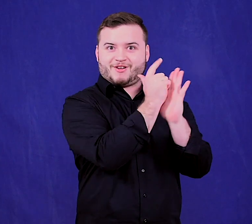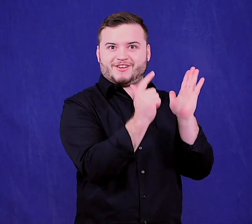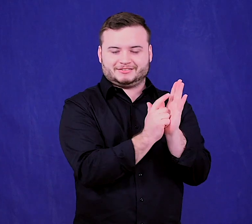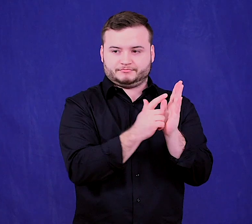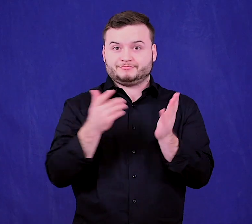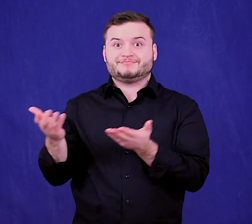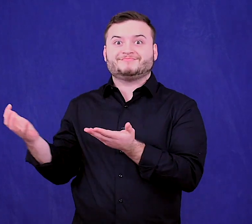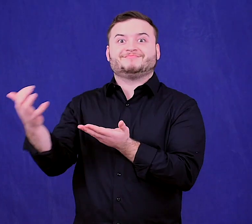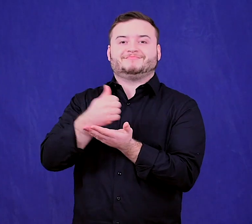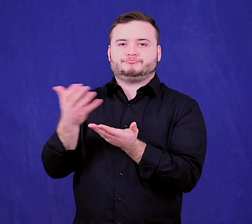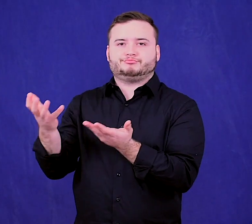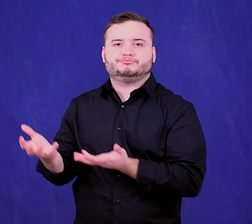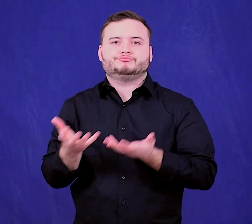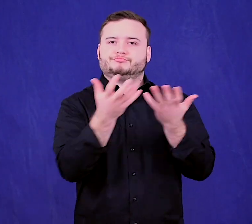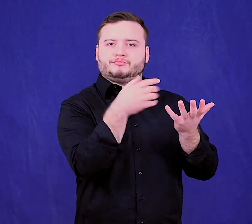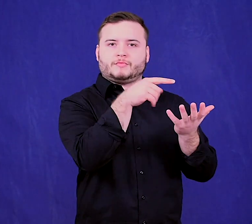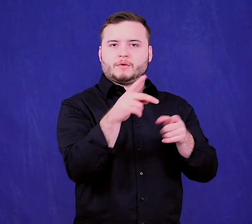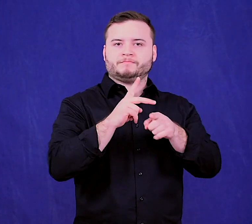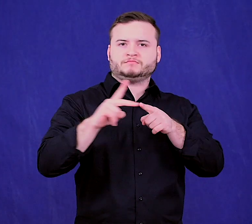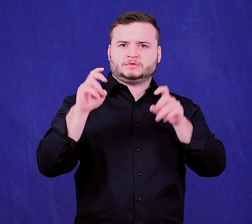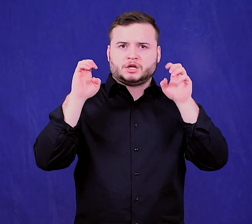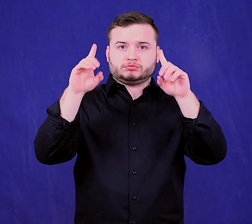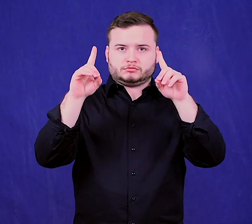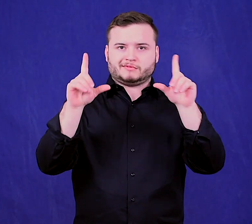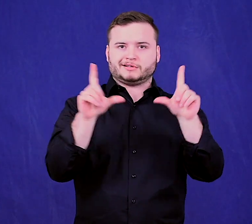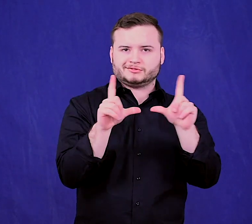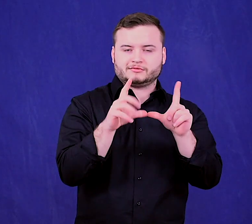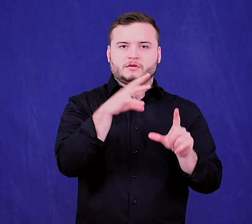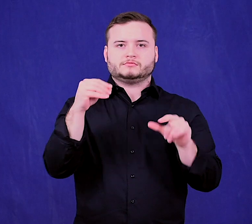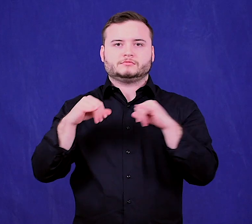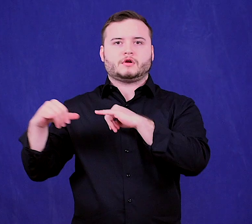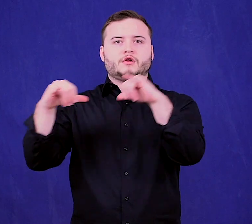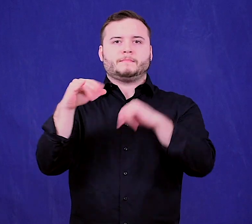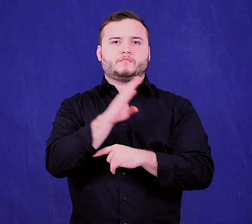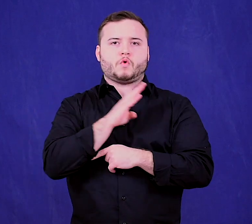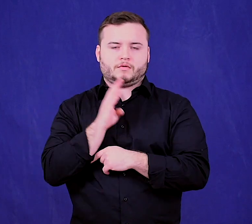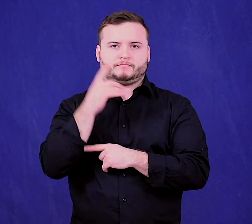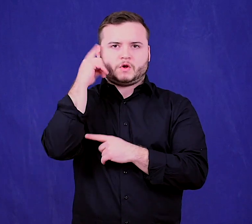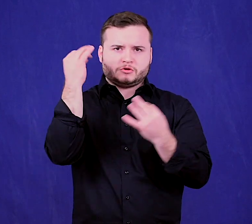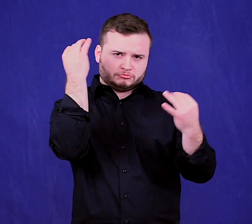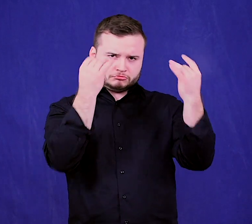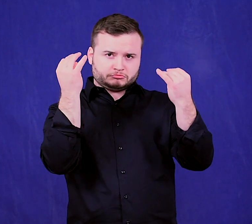the Professional Educators Licensure and Standards Board.